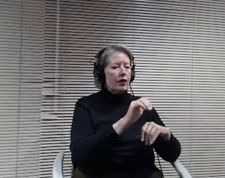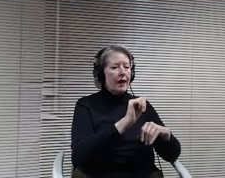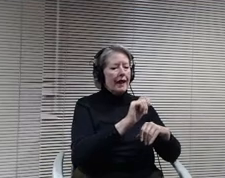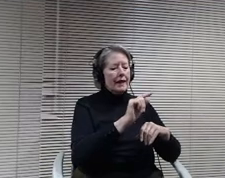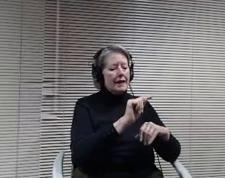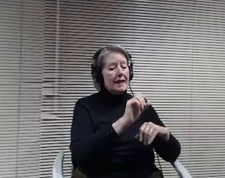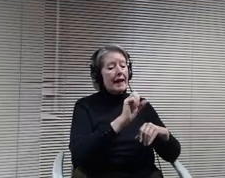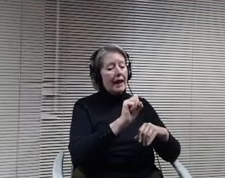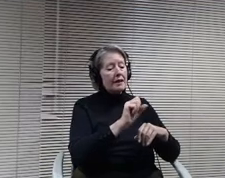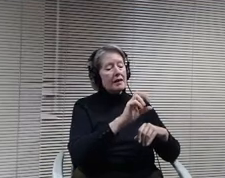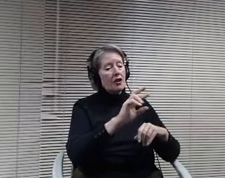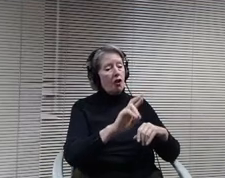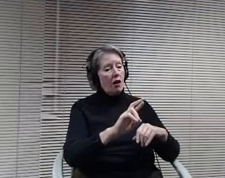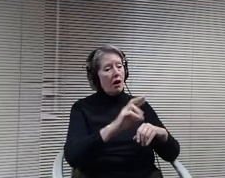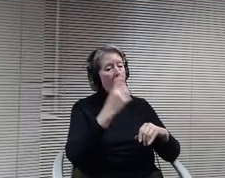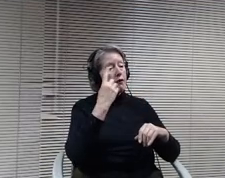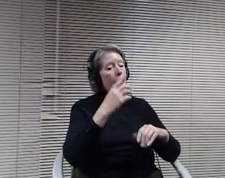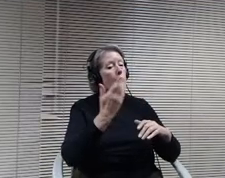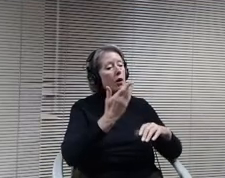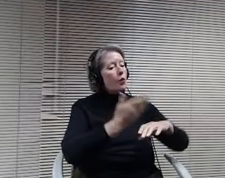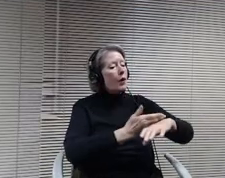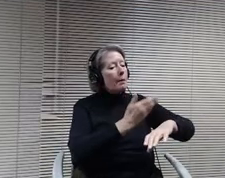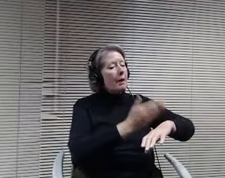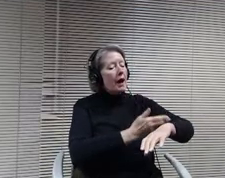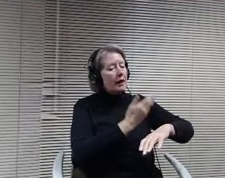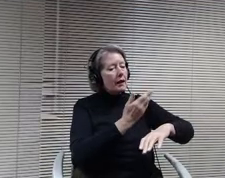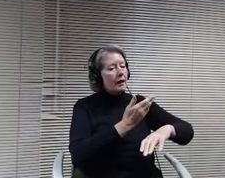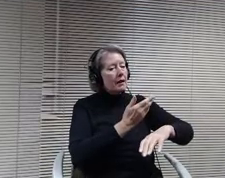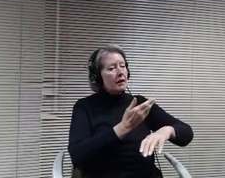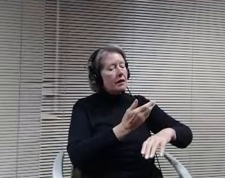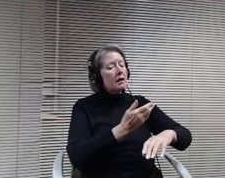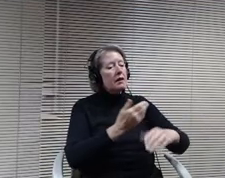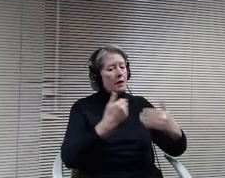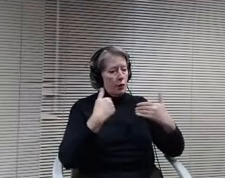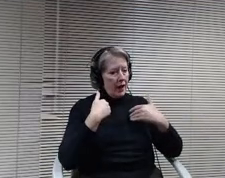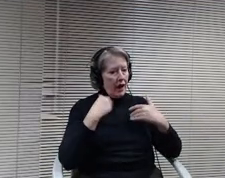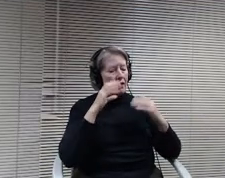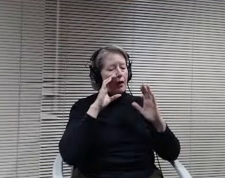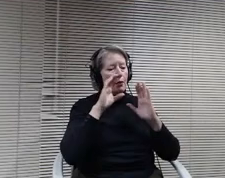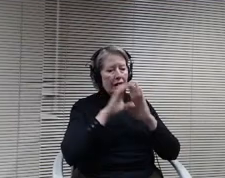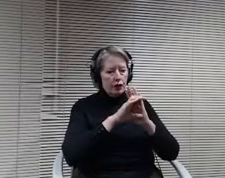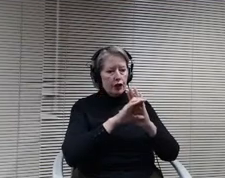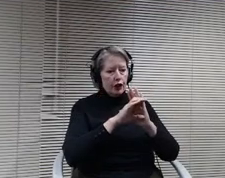picture. Of the building from I guess, three different angles maybe doesn't show the back part